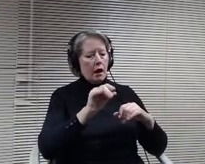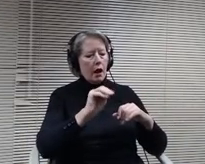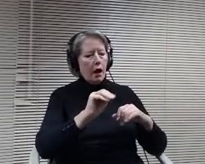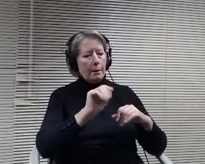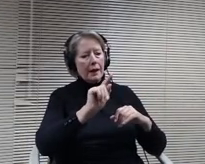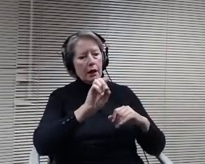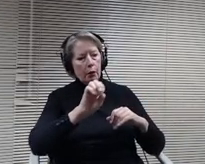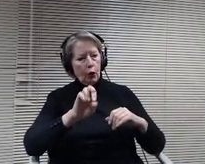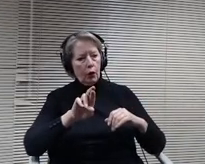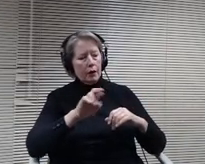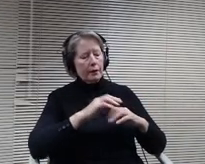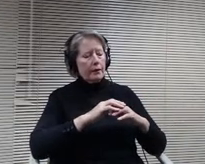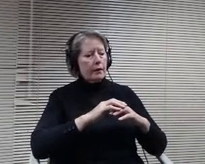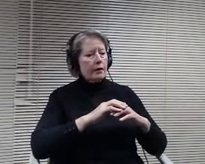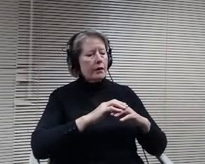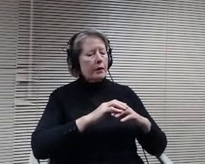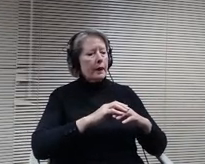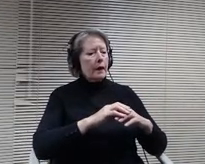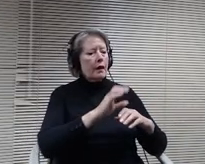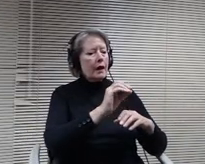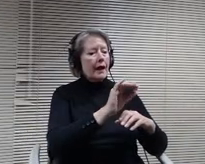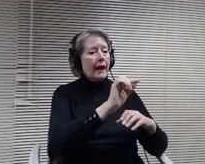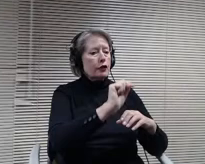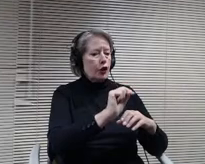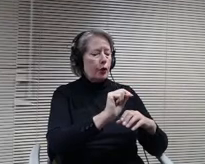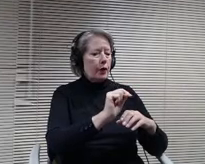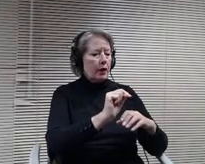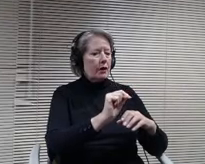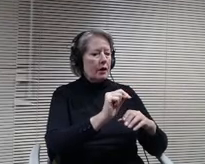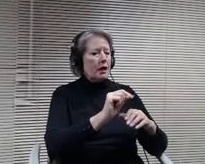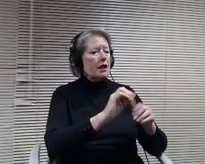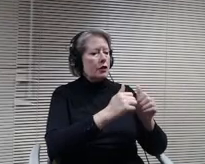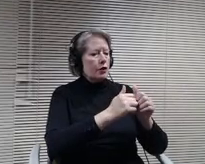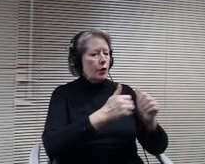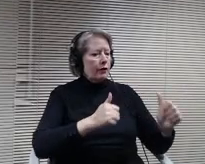conference education is sort of conference, so those are the